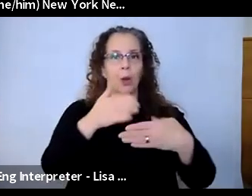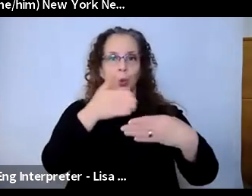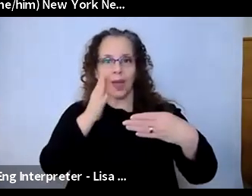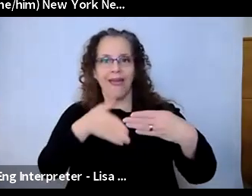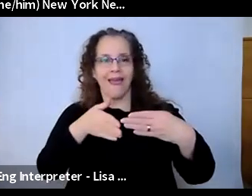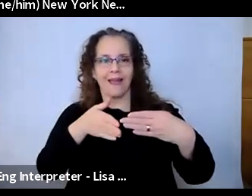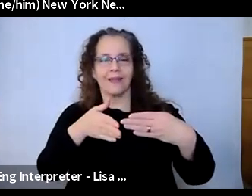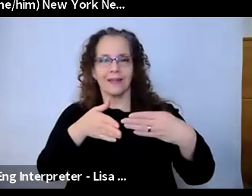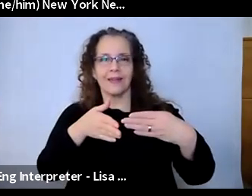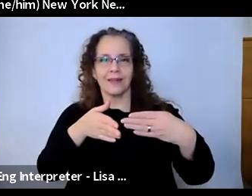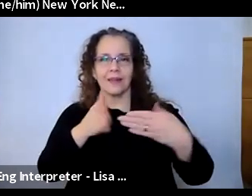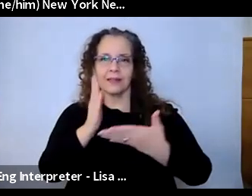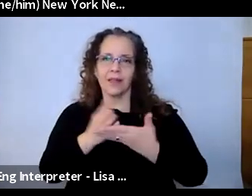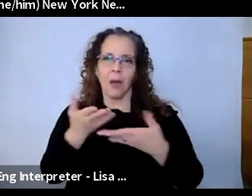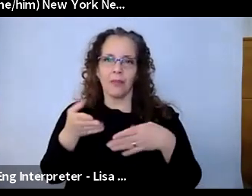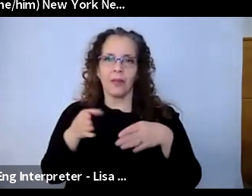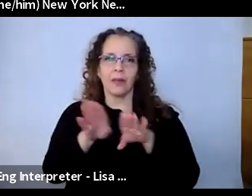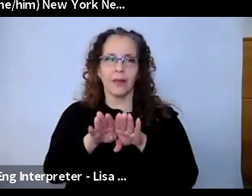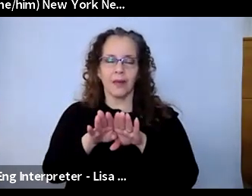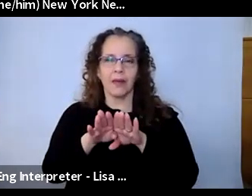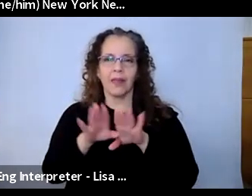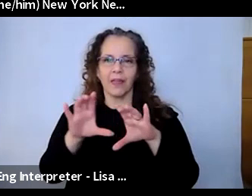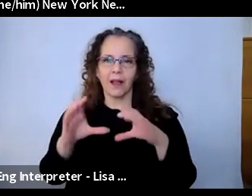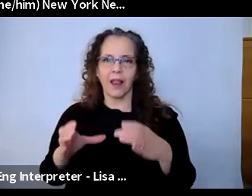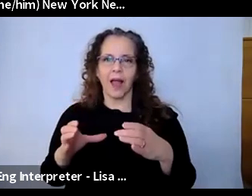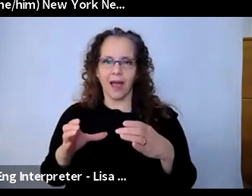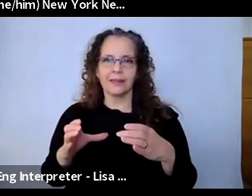for that transition. And kids as well. And I've heard early